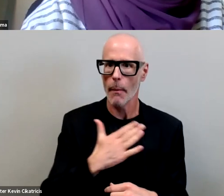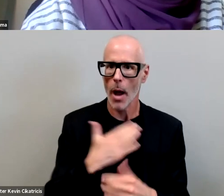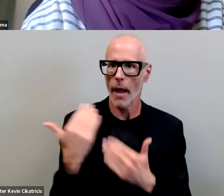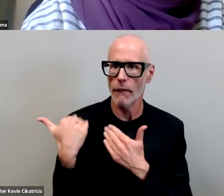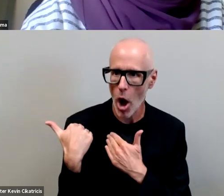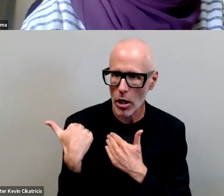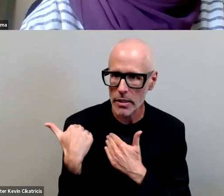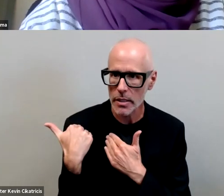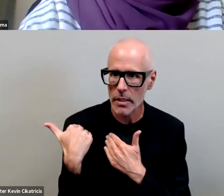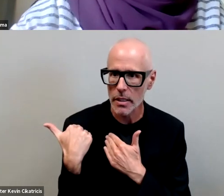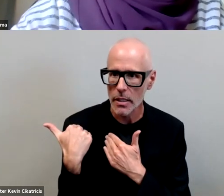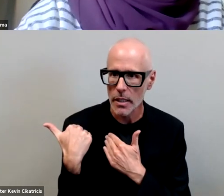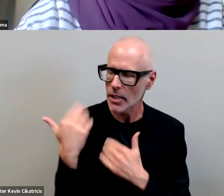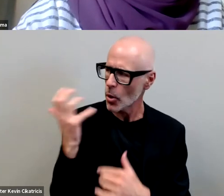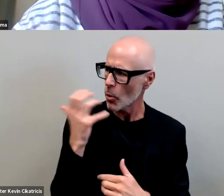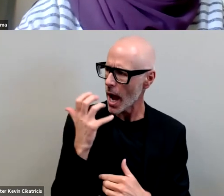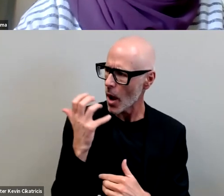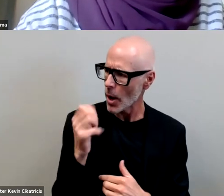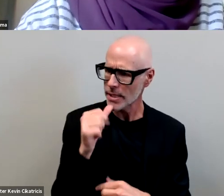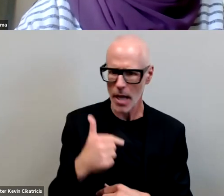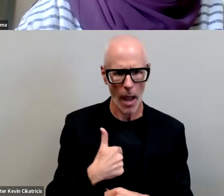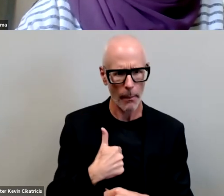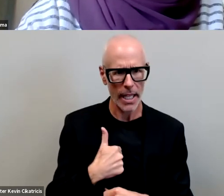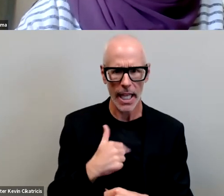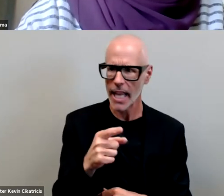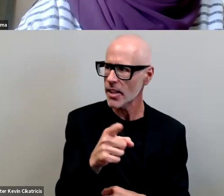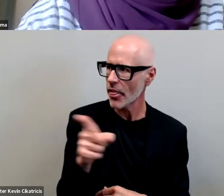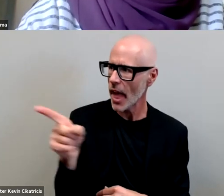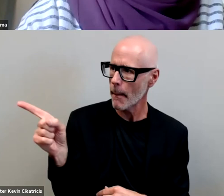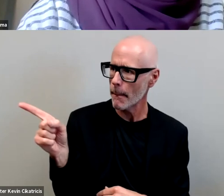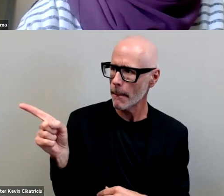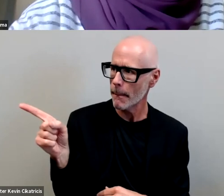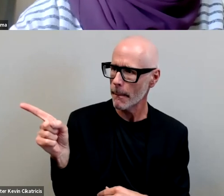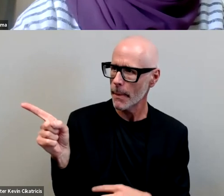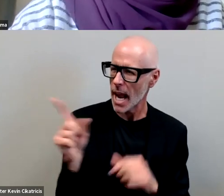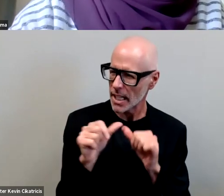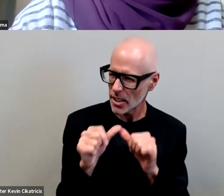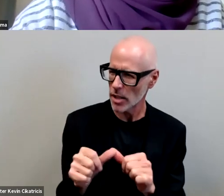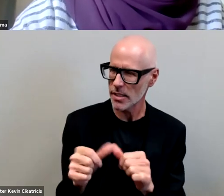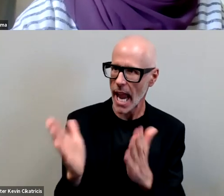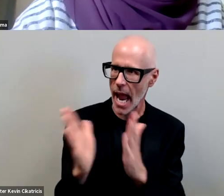and going wow it's not me it's them and constantly asking for help and